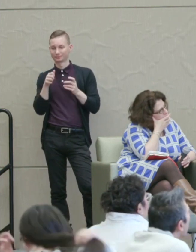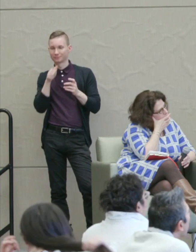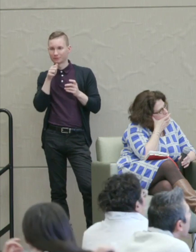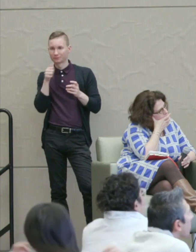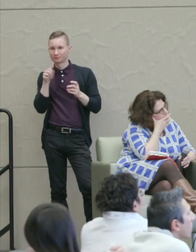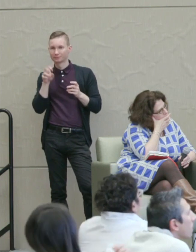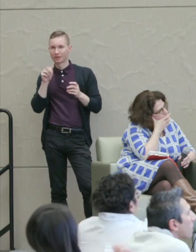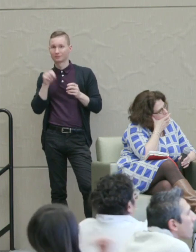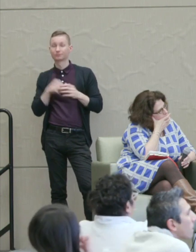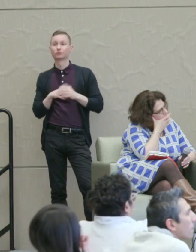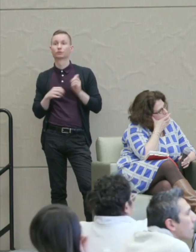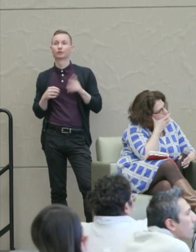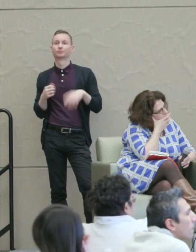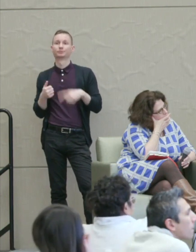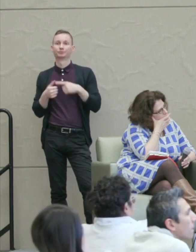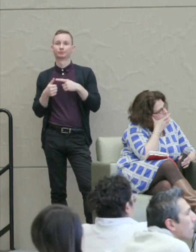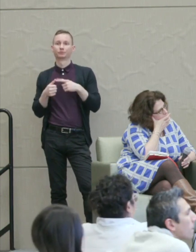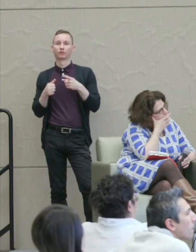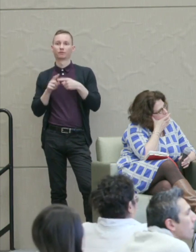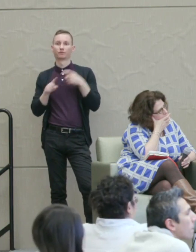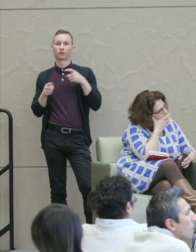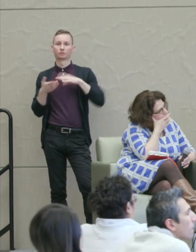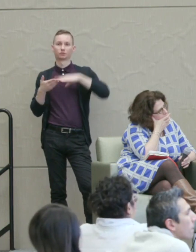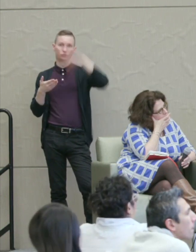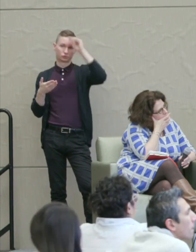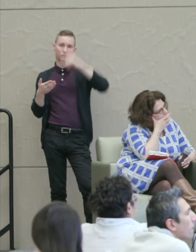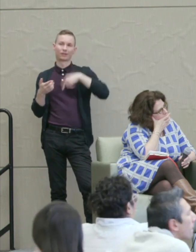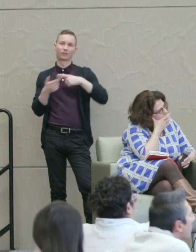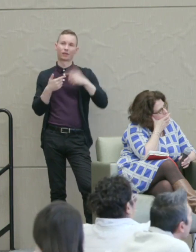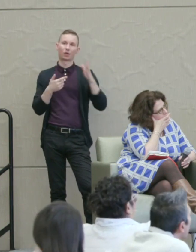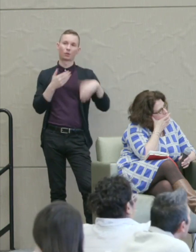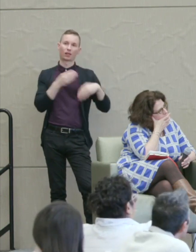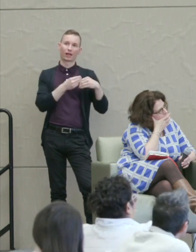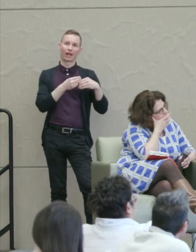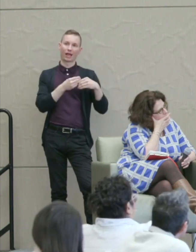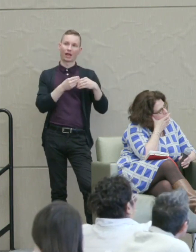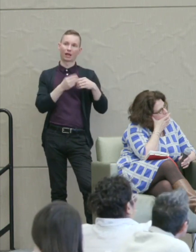So this is from a student that I'm then going to add to it from somebody who appears not to be a student.